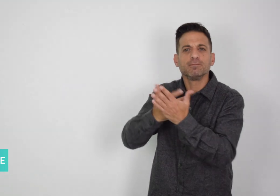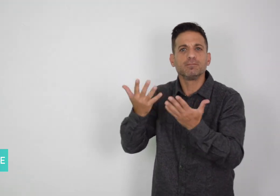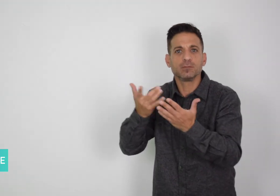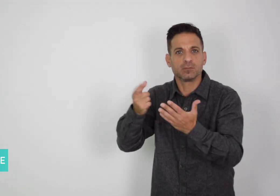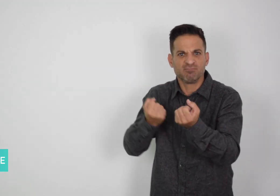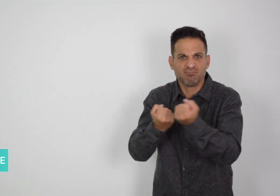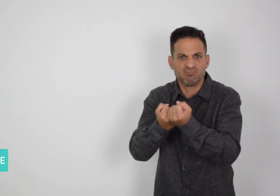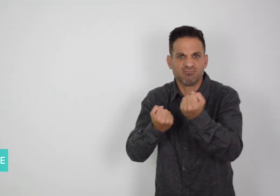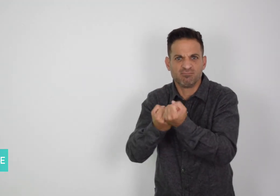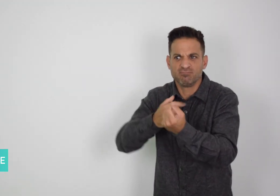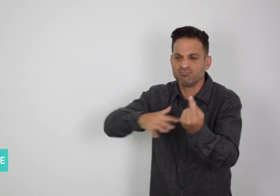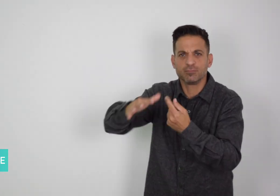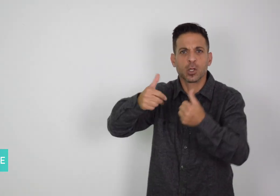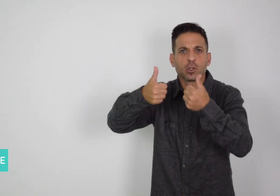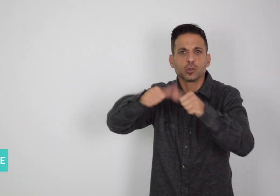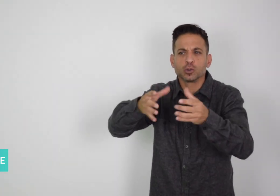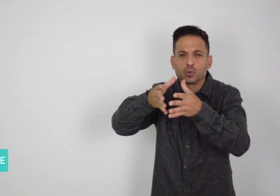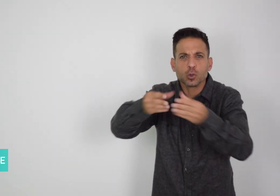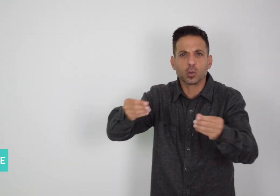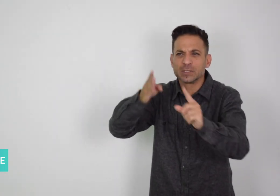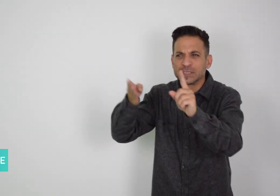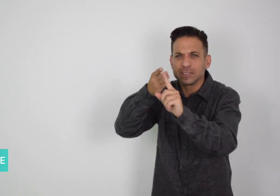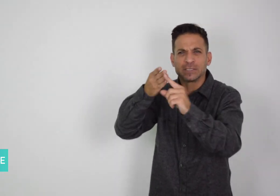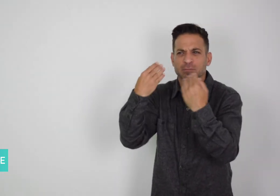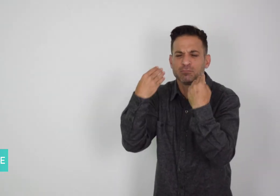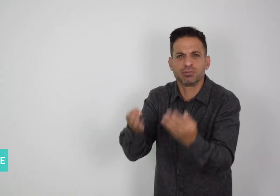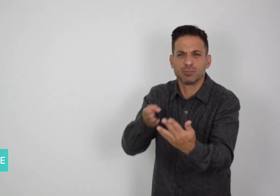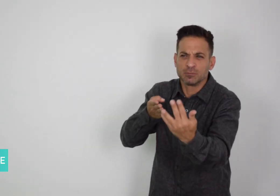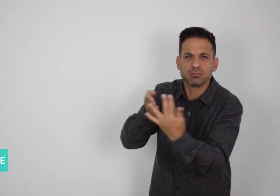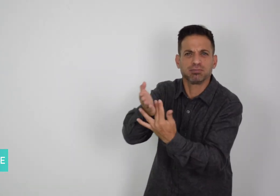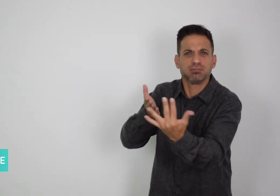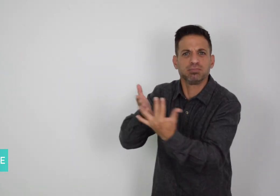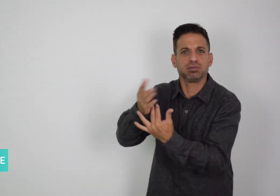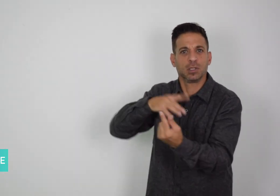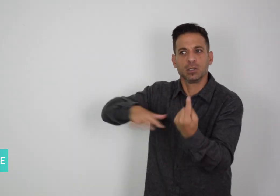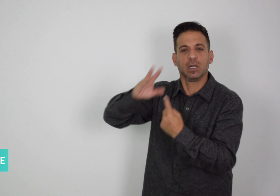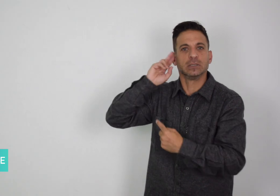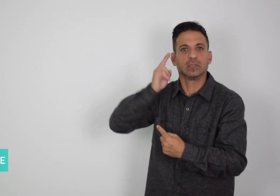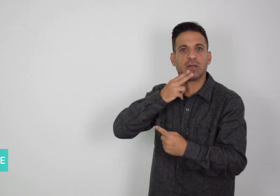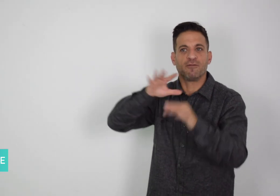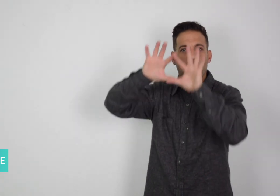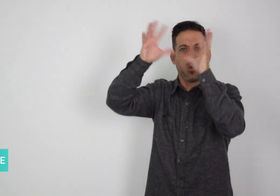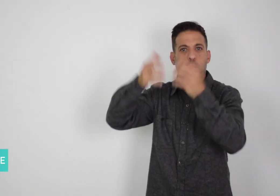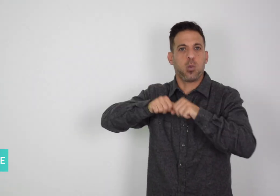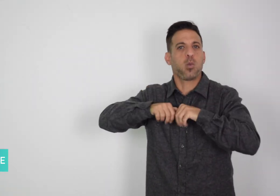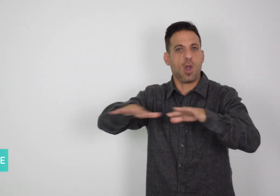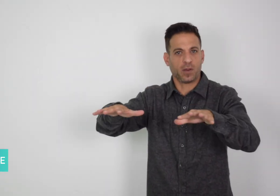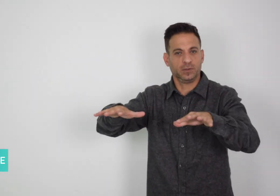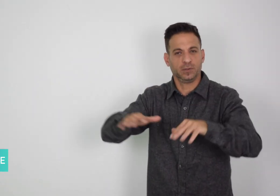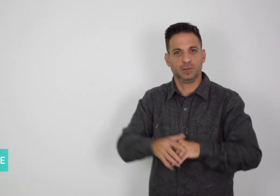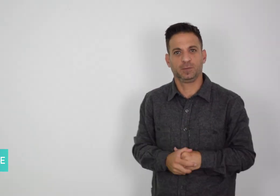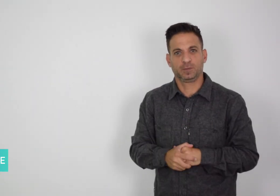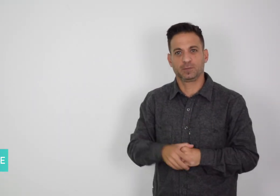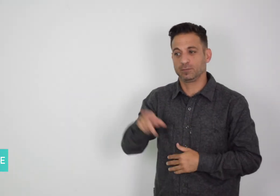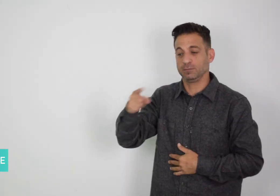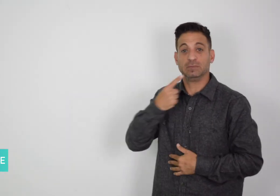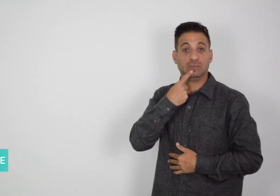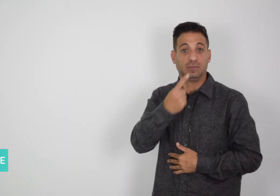of Deaf people worldwide. She said the video was the hardest video